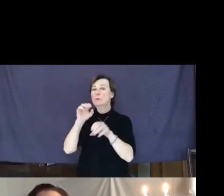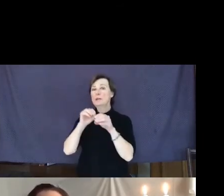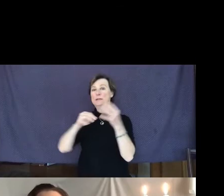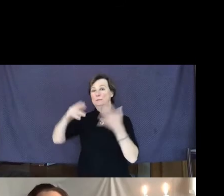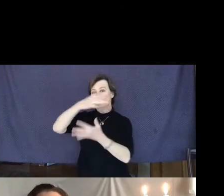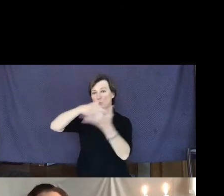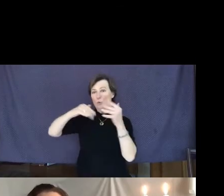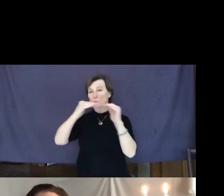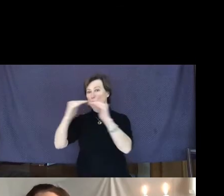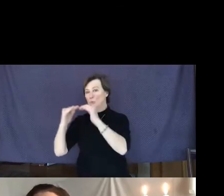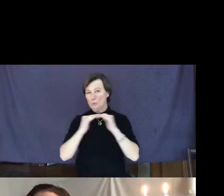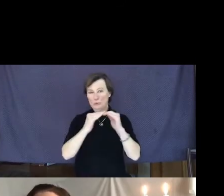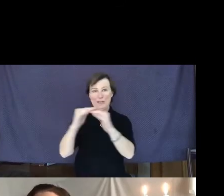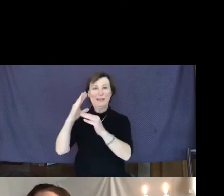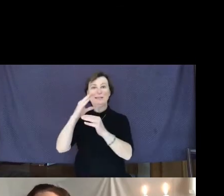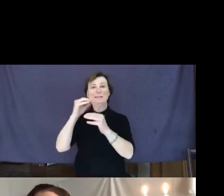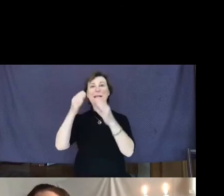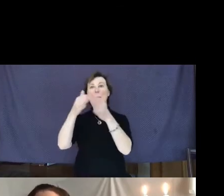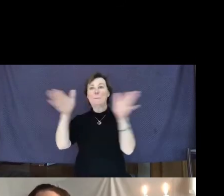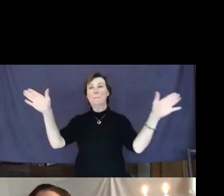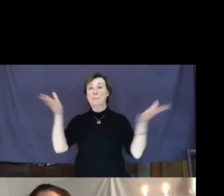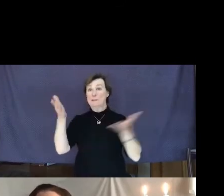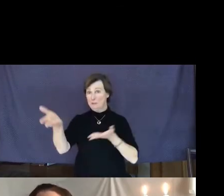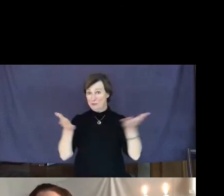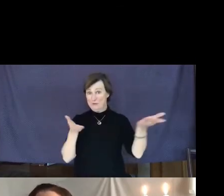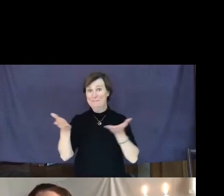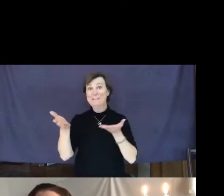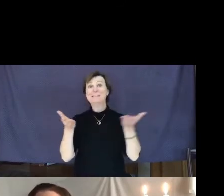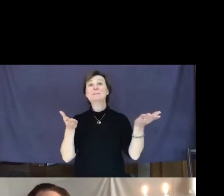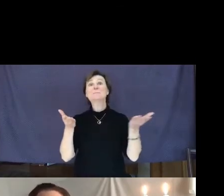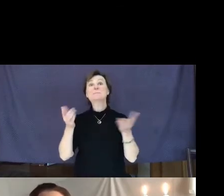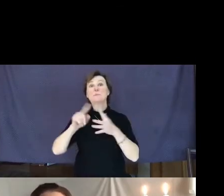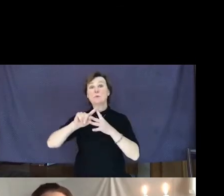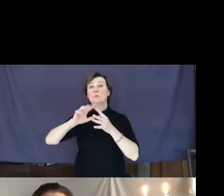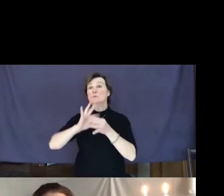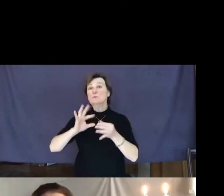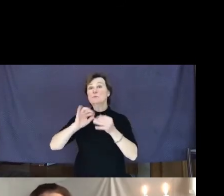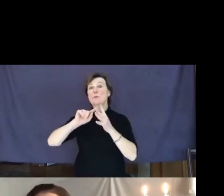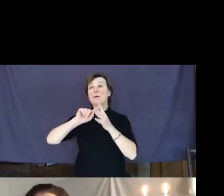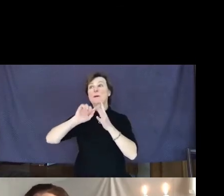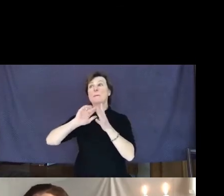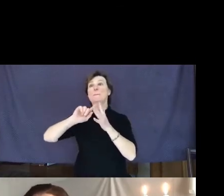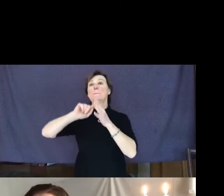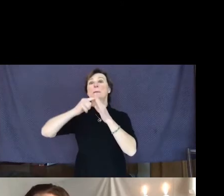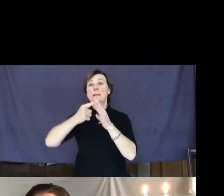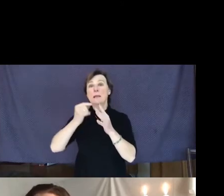and public service, did the story begin to become public knowledge.